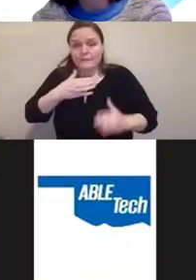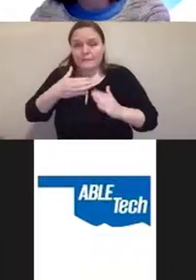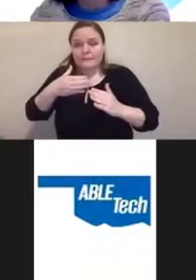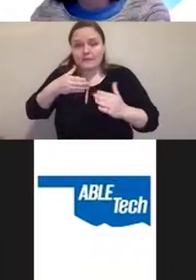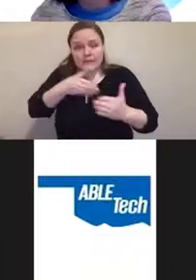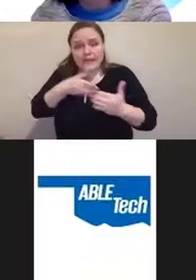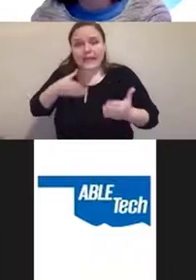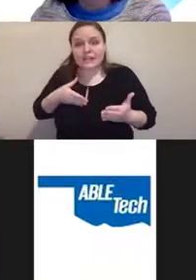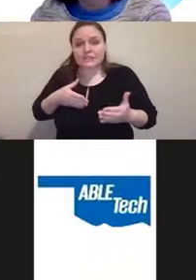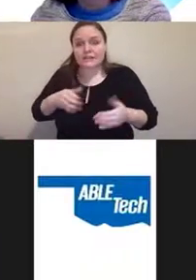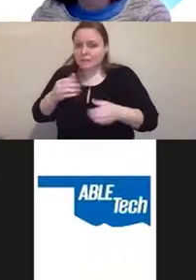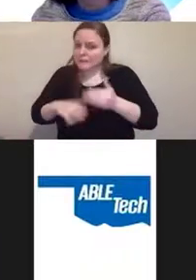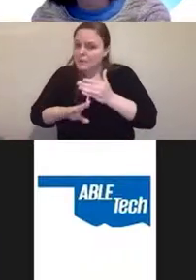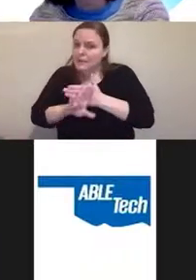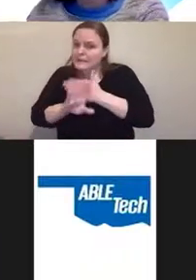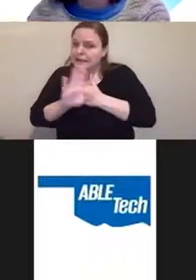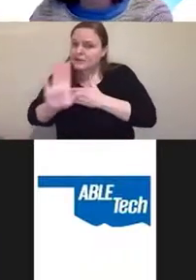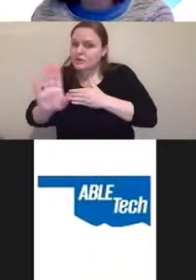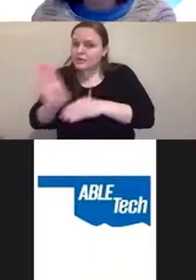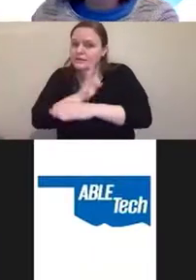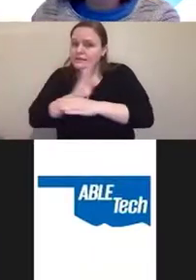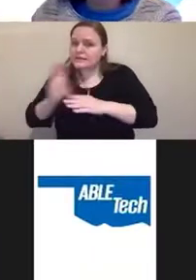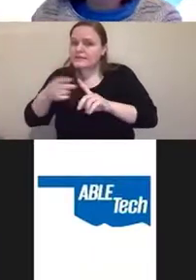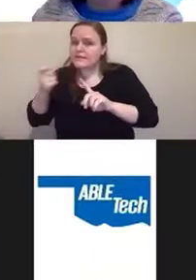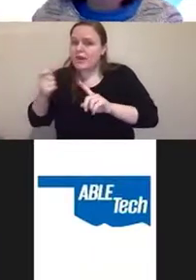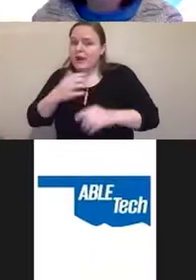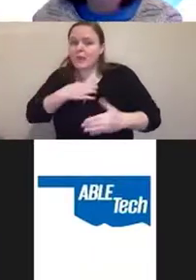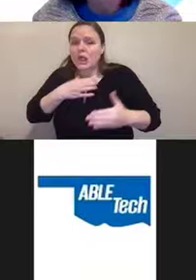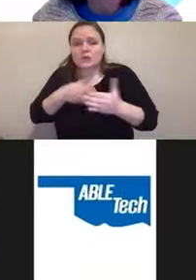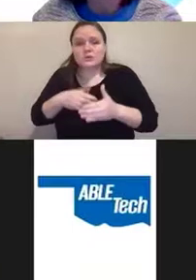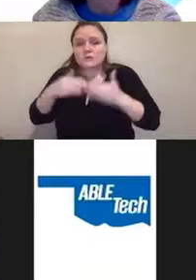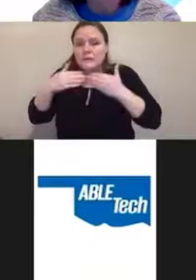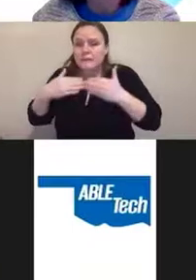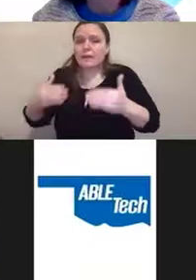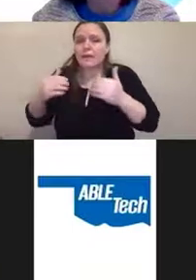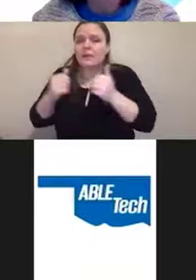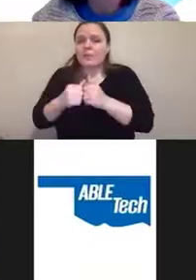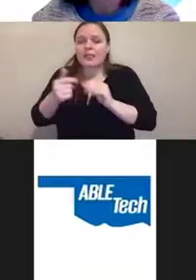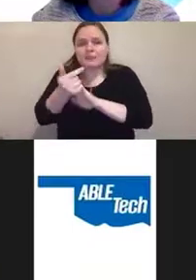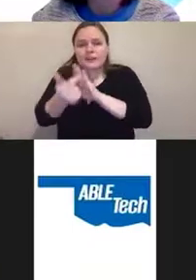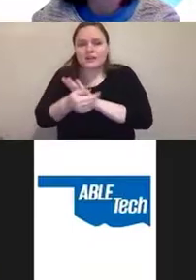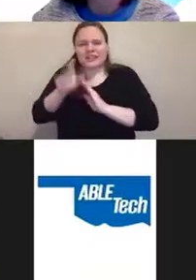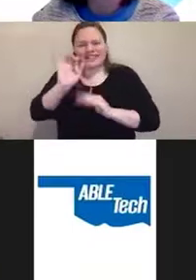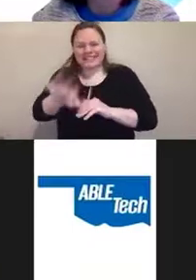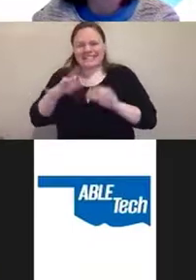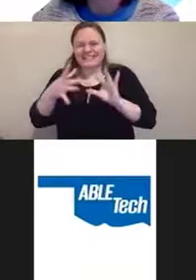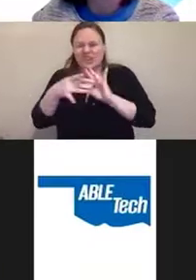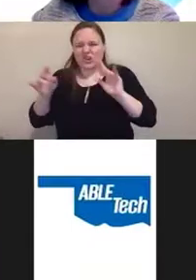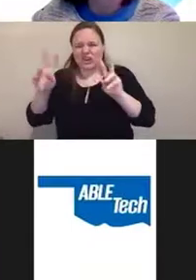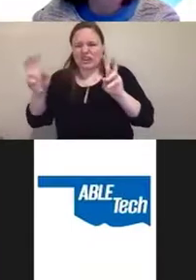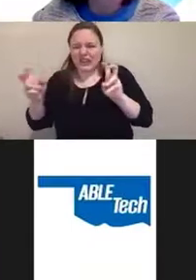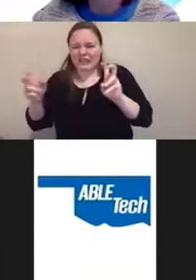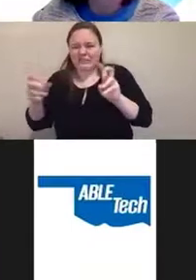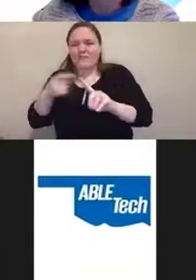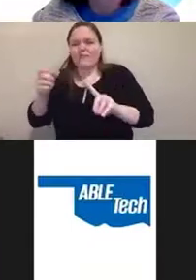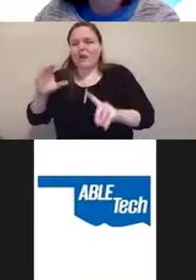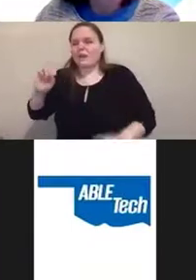Keep safe from lawsuits, comply with legislation. That's the claim from one of the overlay sites, OK?